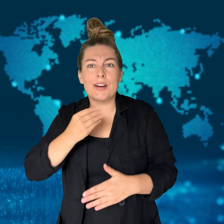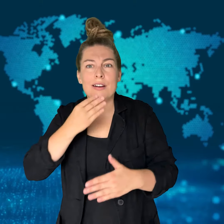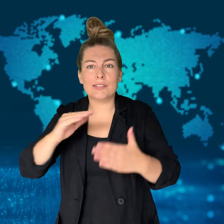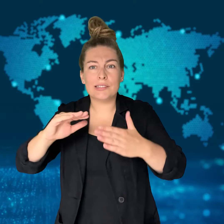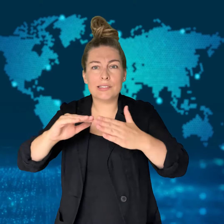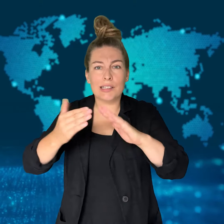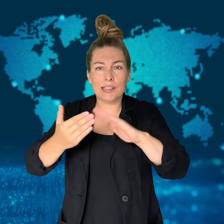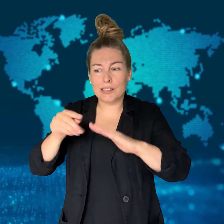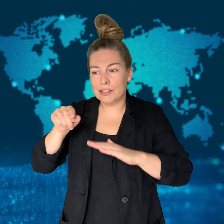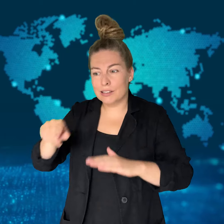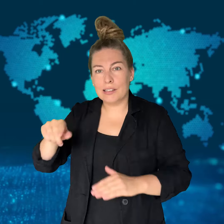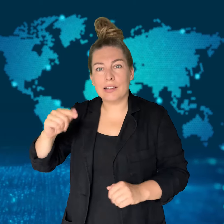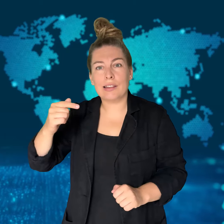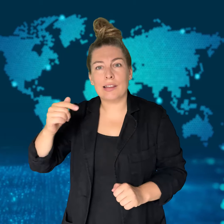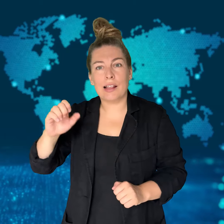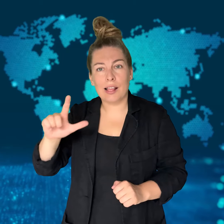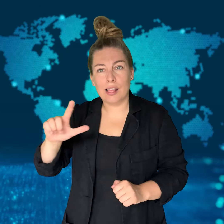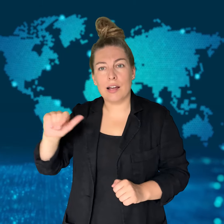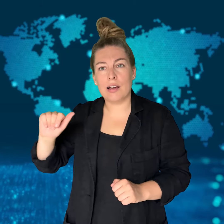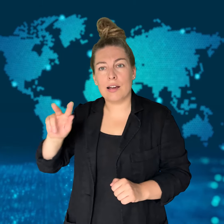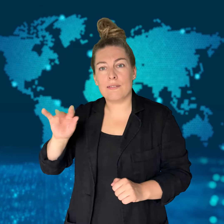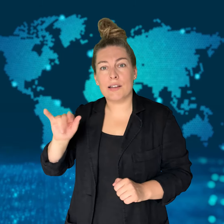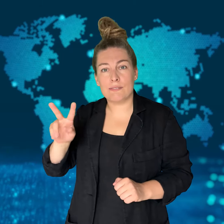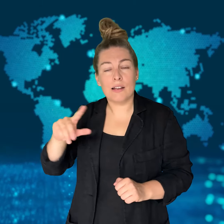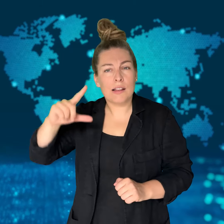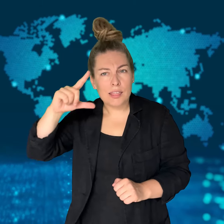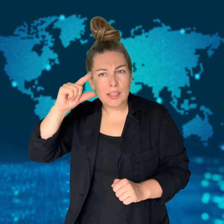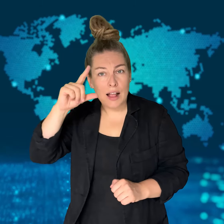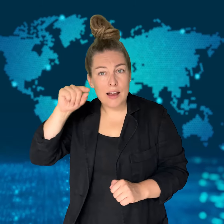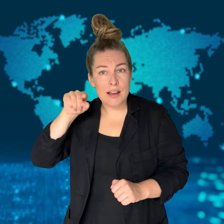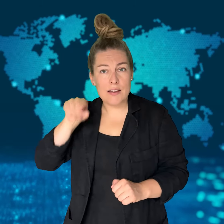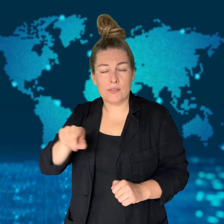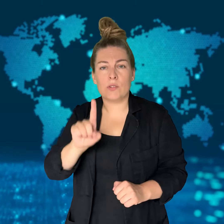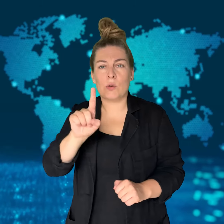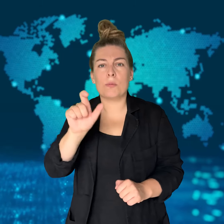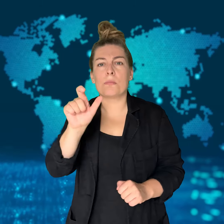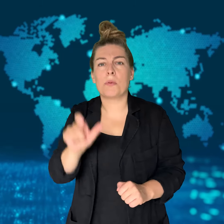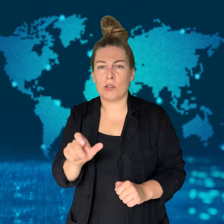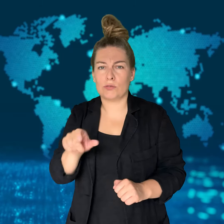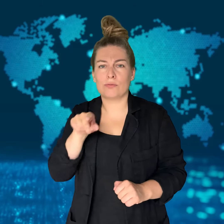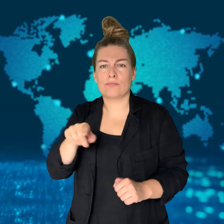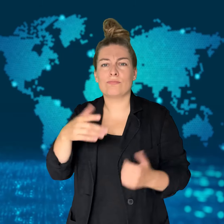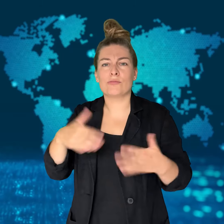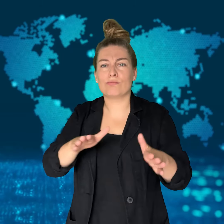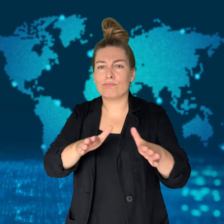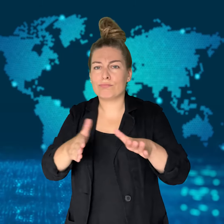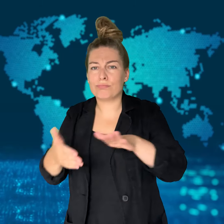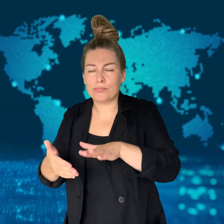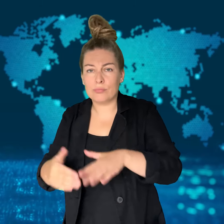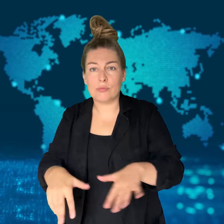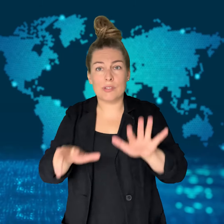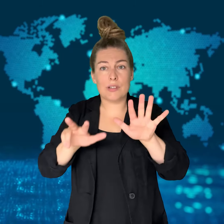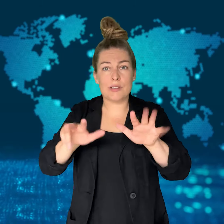The drone is believed to have flown over Egypt from over 2,600 kilometers away to